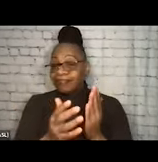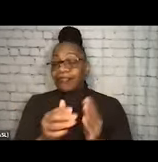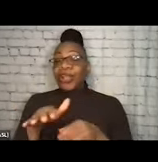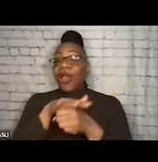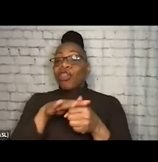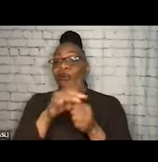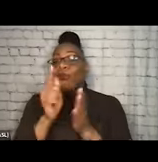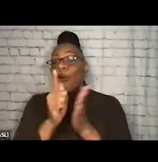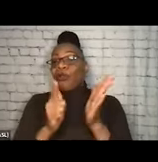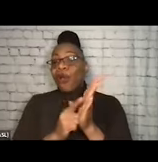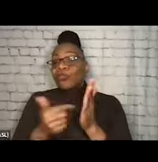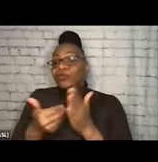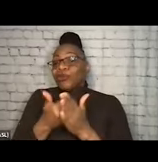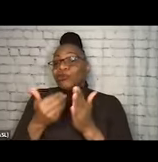to reach new drug-using populations.